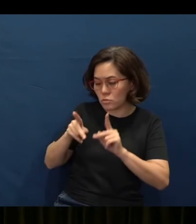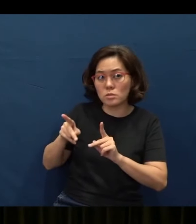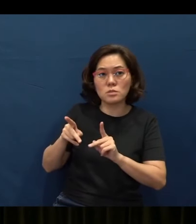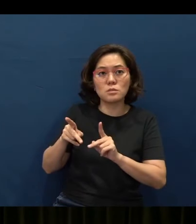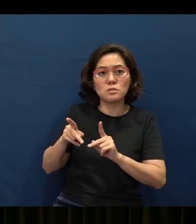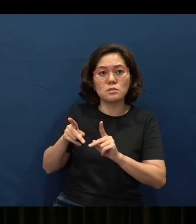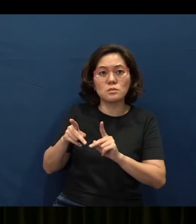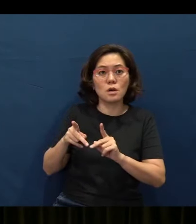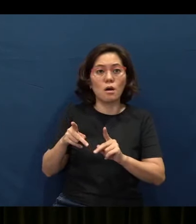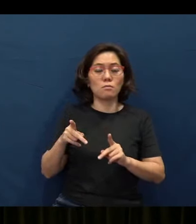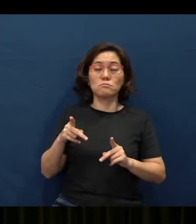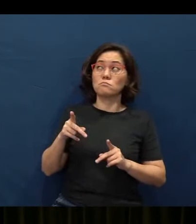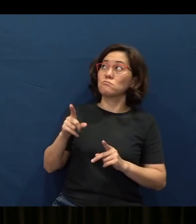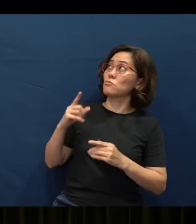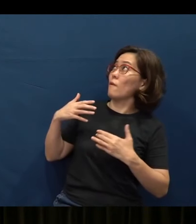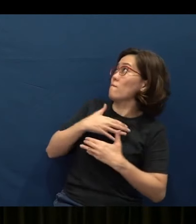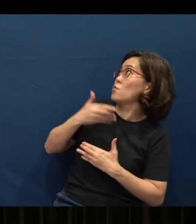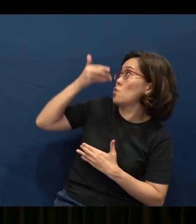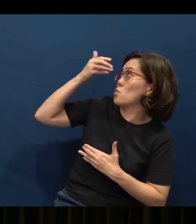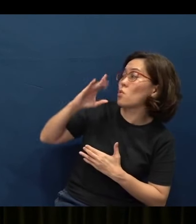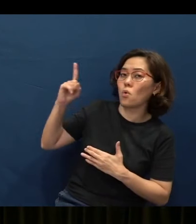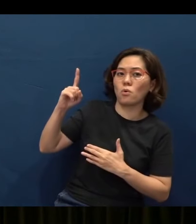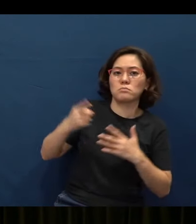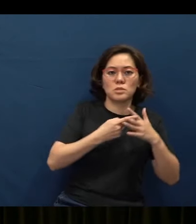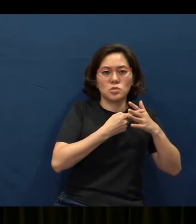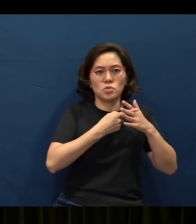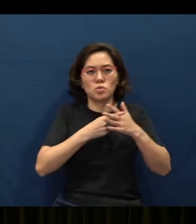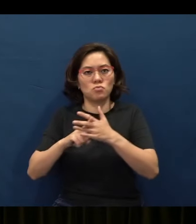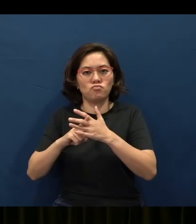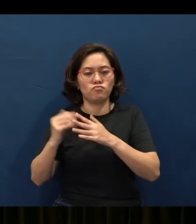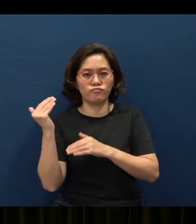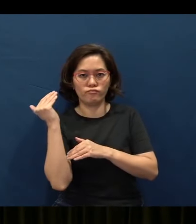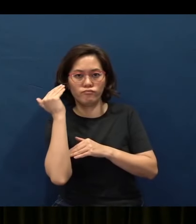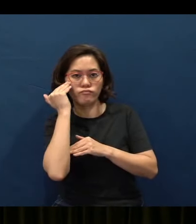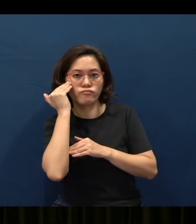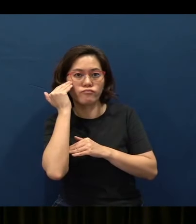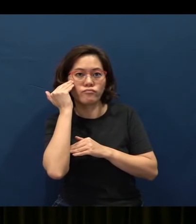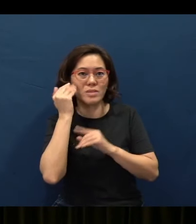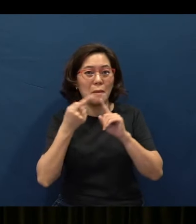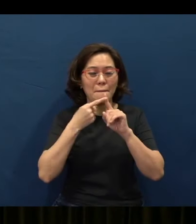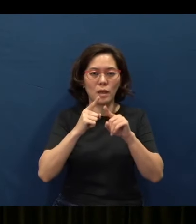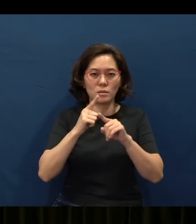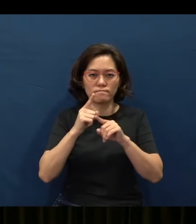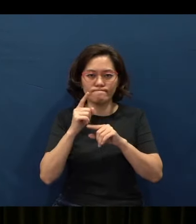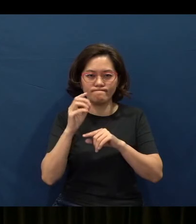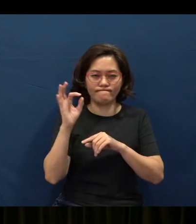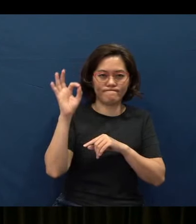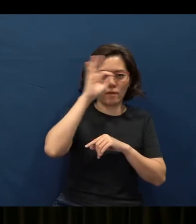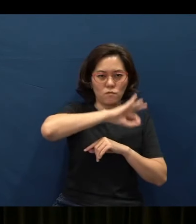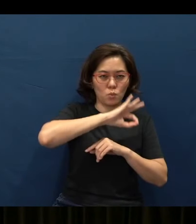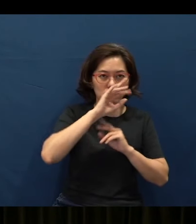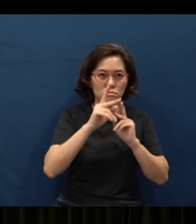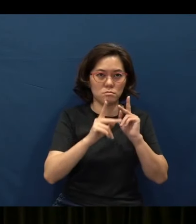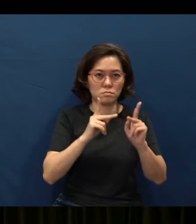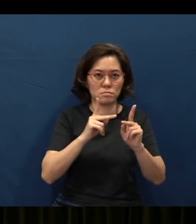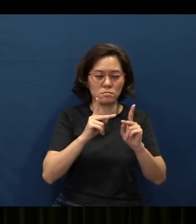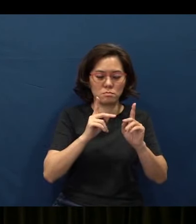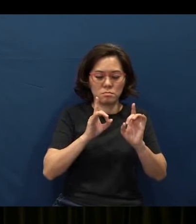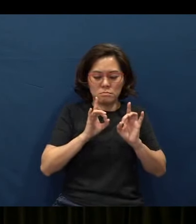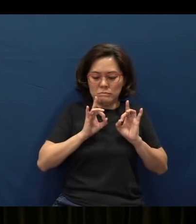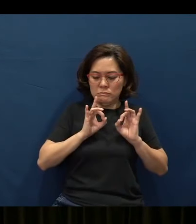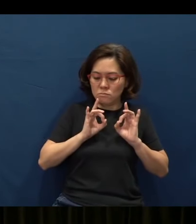The fear of the Lord is the beginning of knowledge, but fools despise wisdom and instruction.